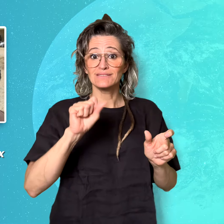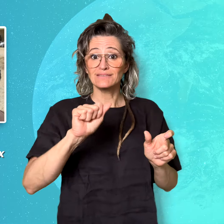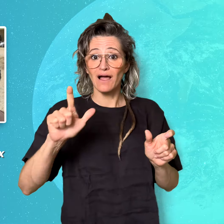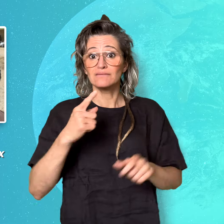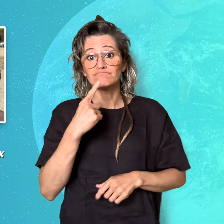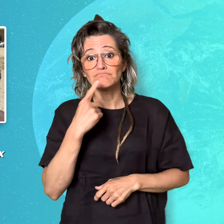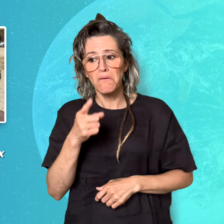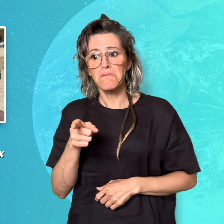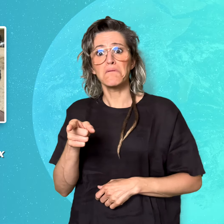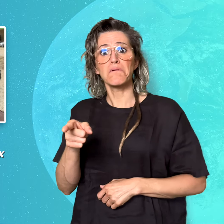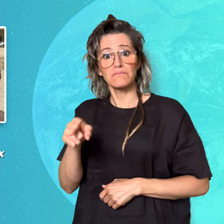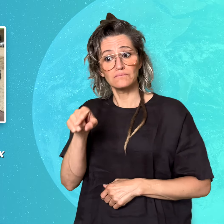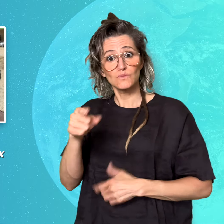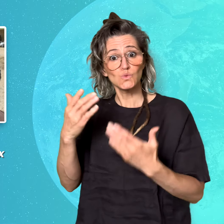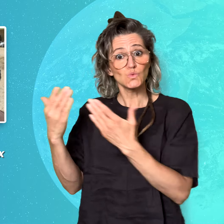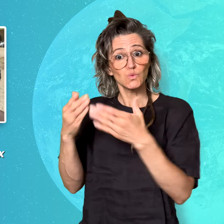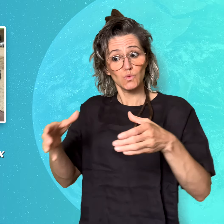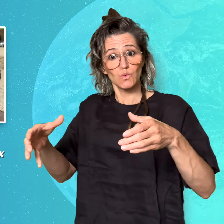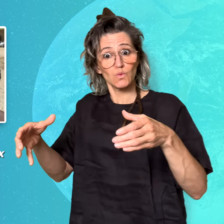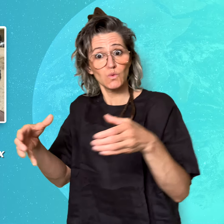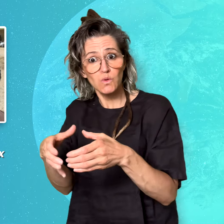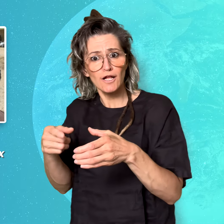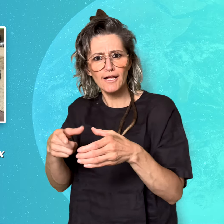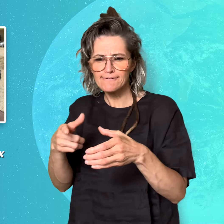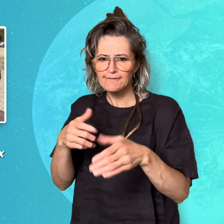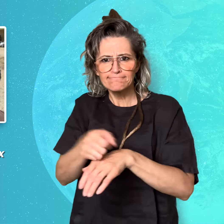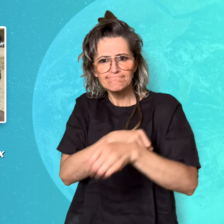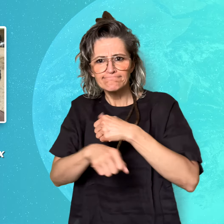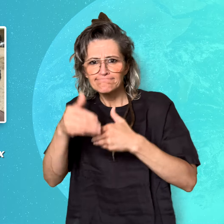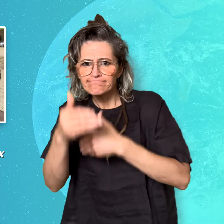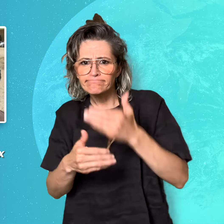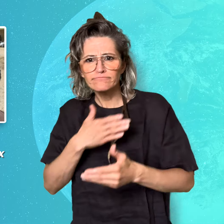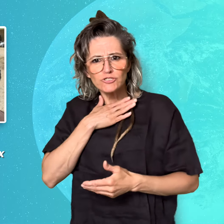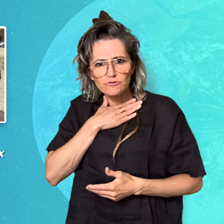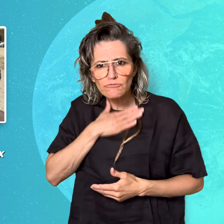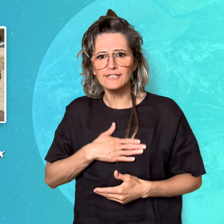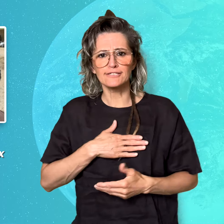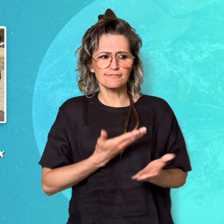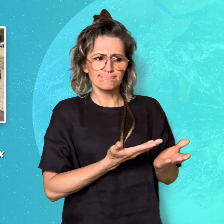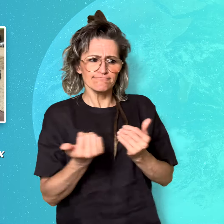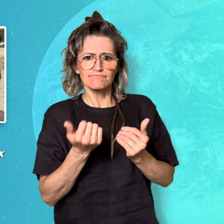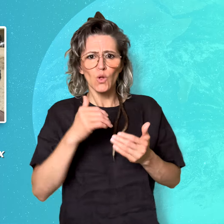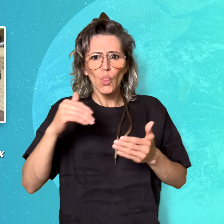the classroom’s approach to the new Deaf students makes